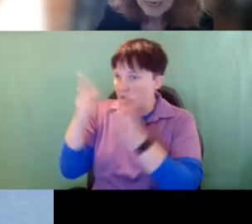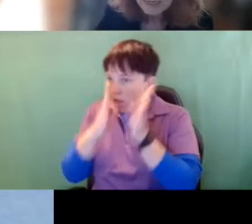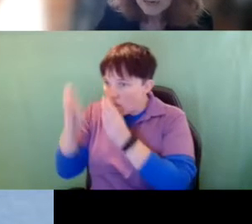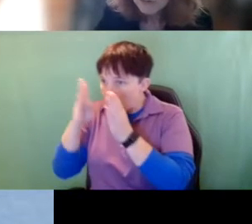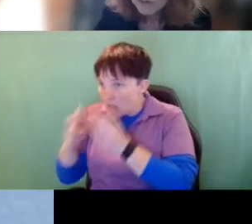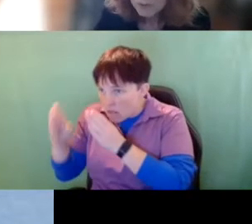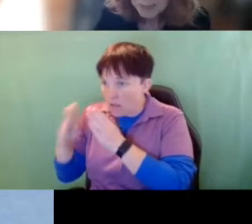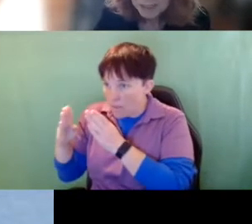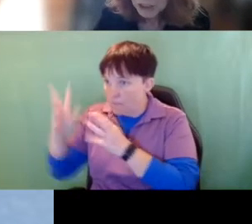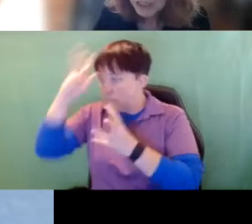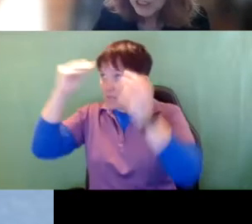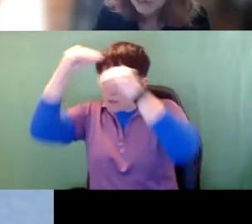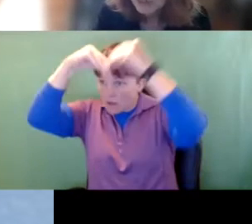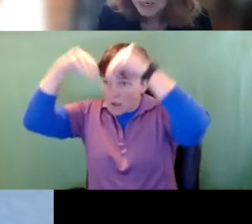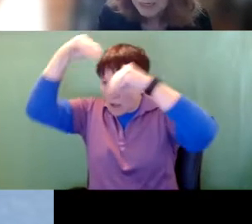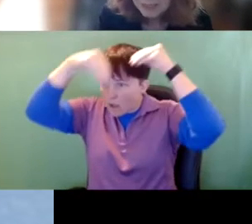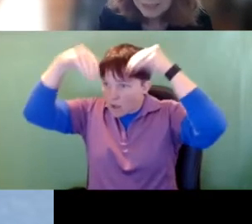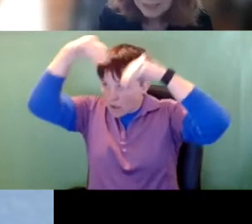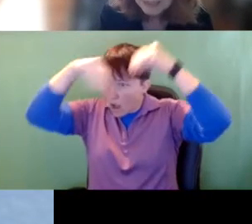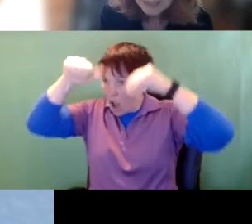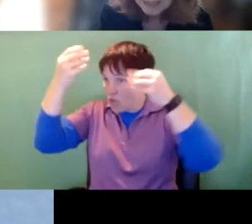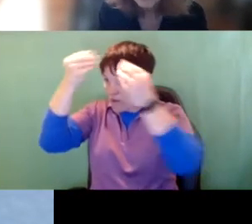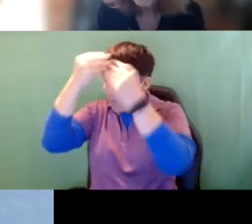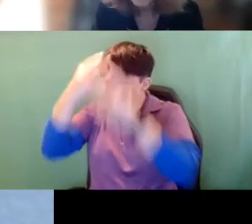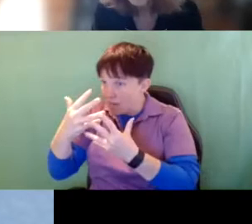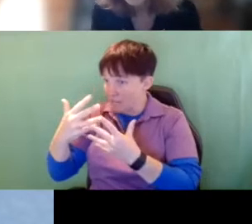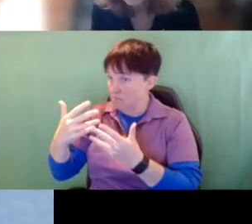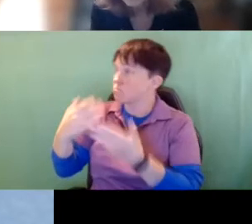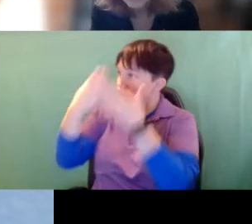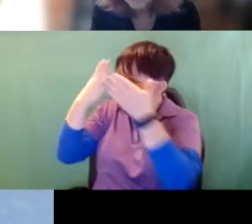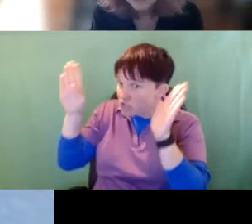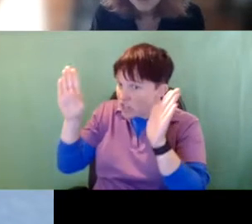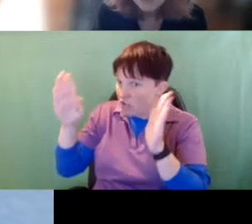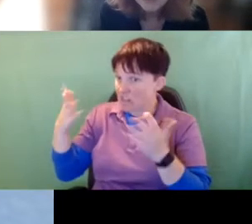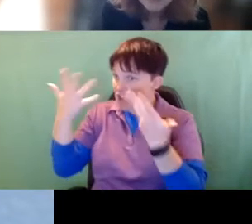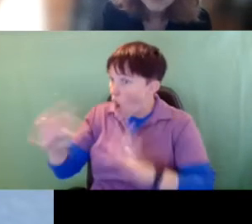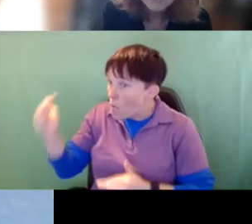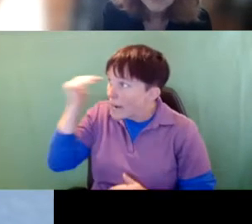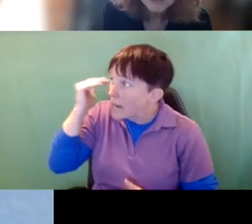other information and generalize it. Is it stuff we've already learned is it something